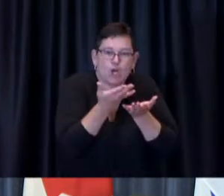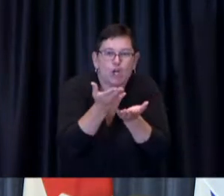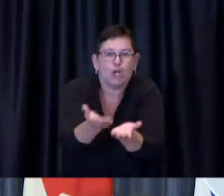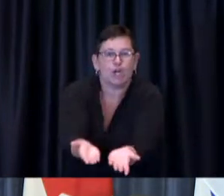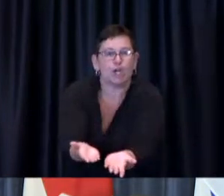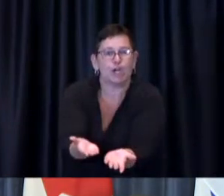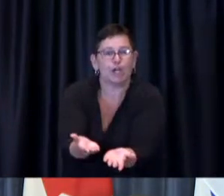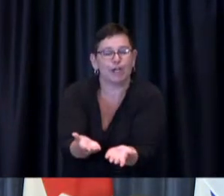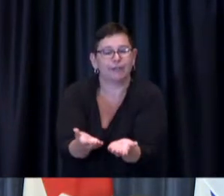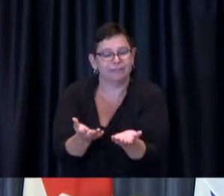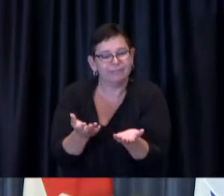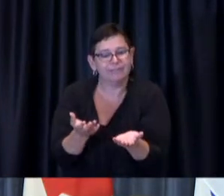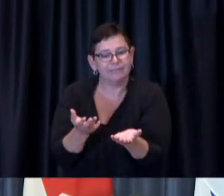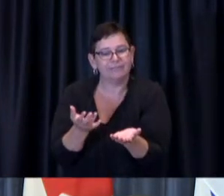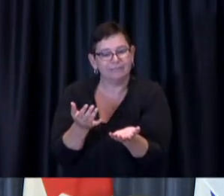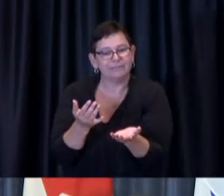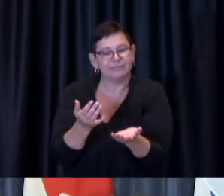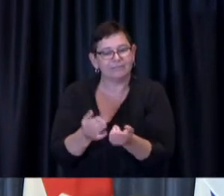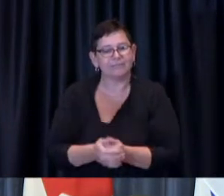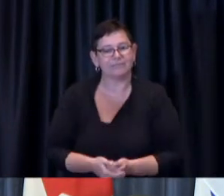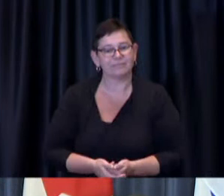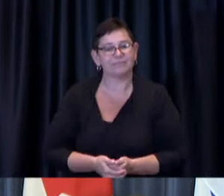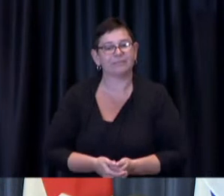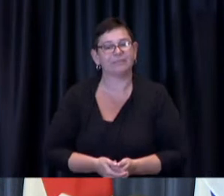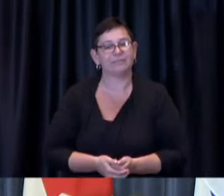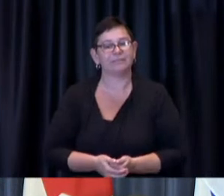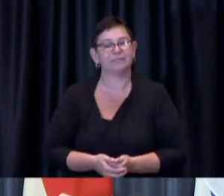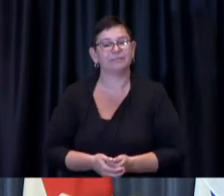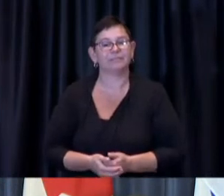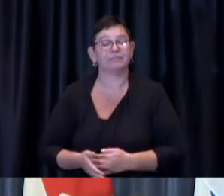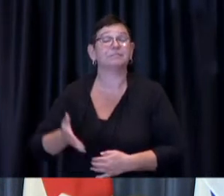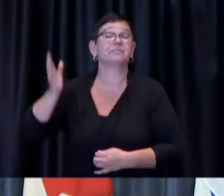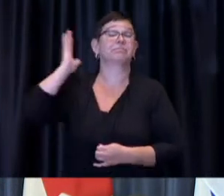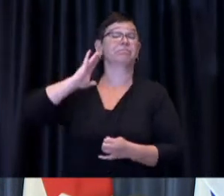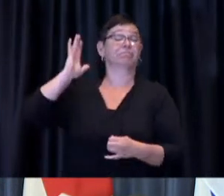come to a clinic but it was based on on that significantly and now we're going to be saying